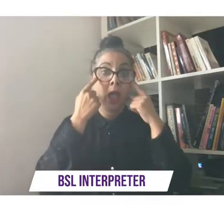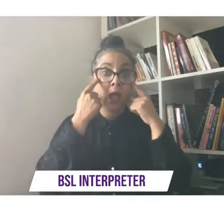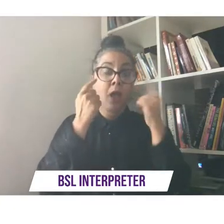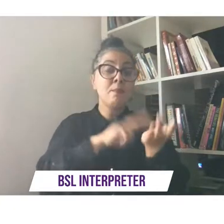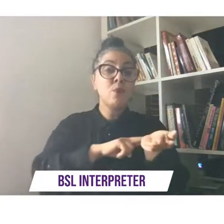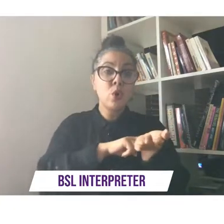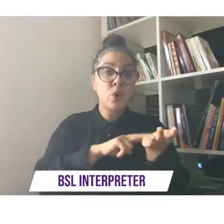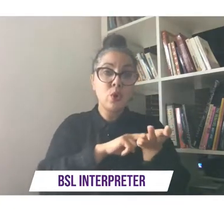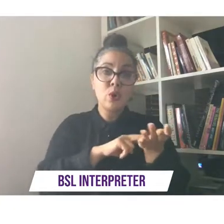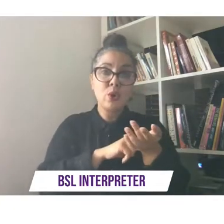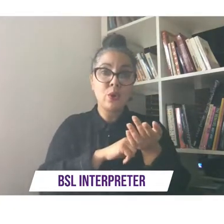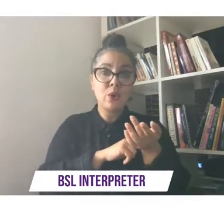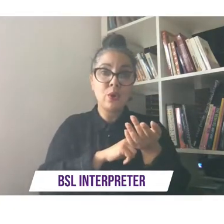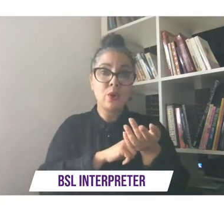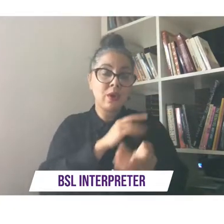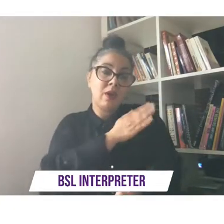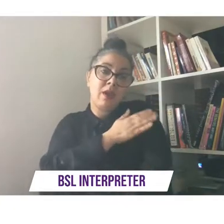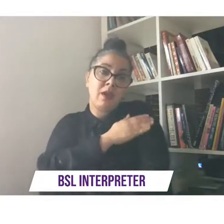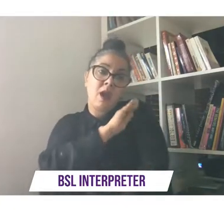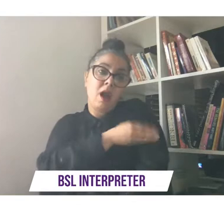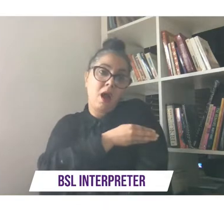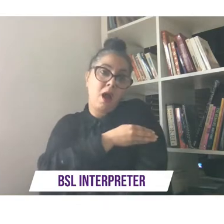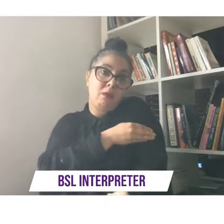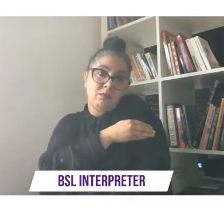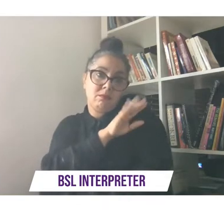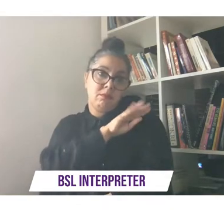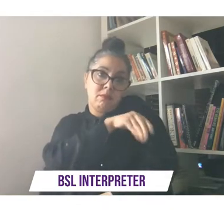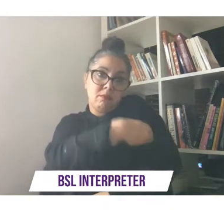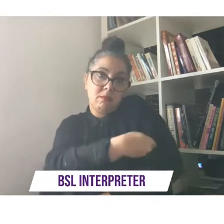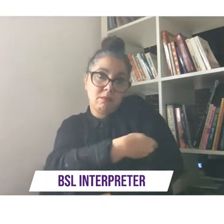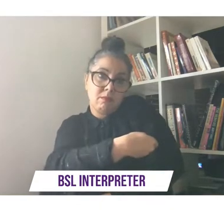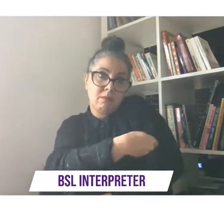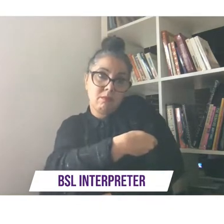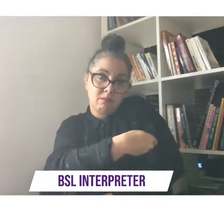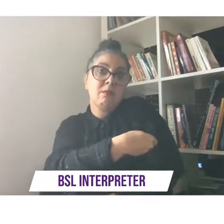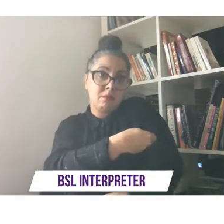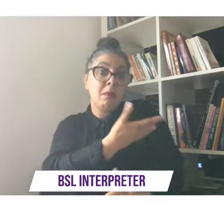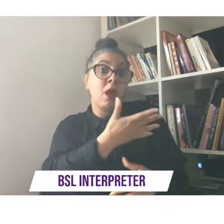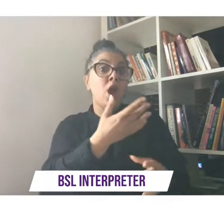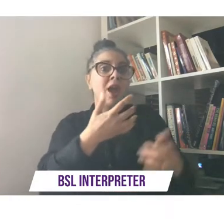bendy arms which are holding my guitar which has been created just for me i've got a black